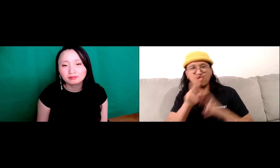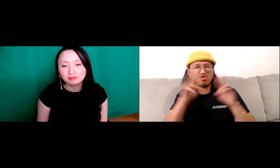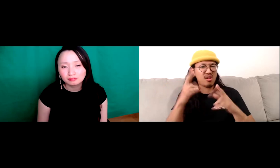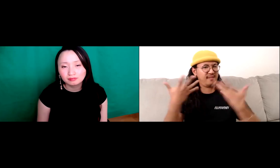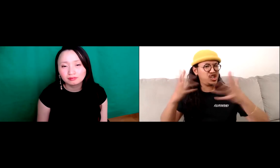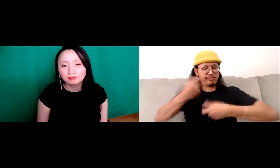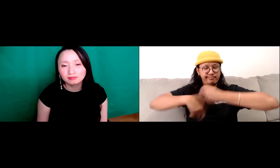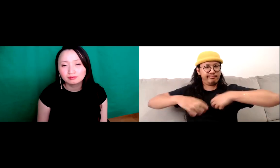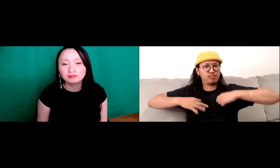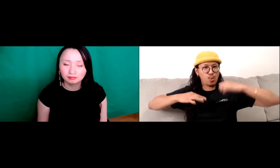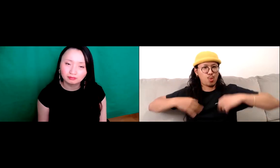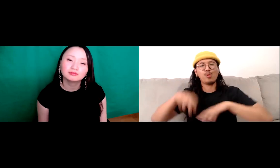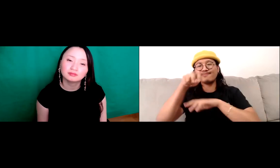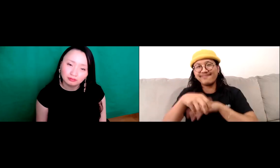And I was standing in the front. Now is getting ready to change my clothes.